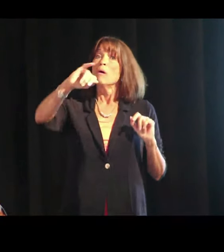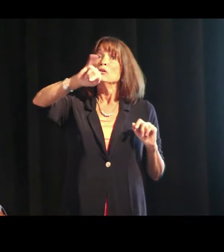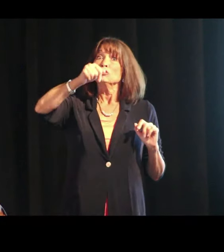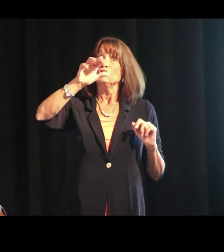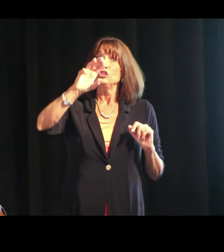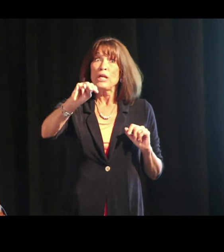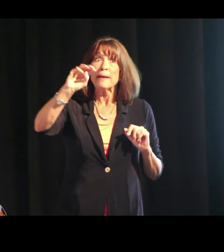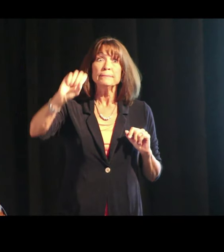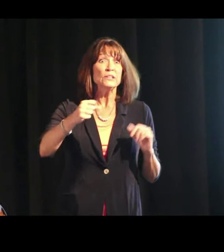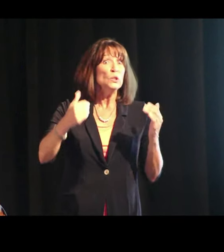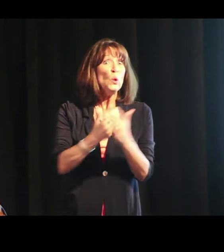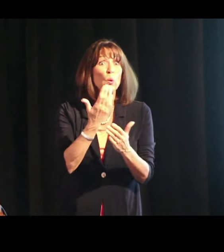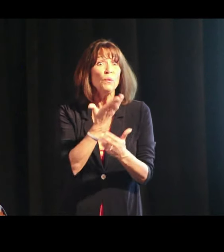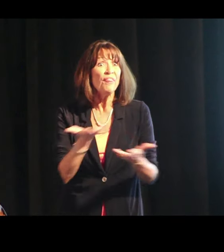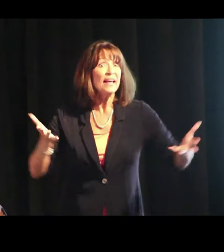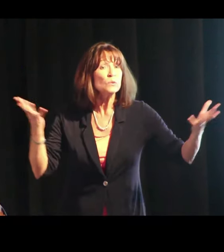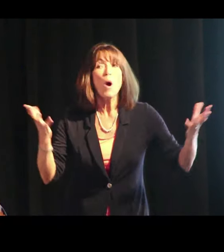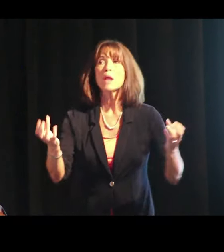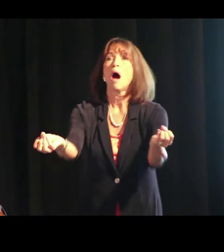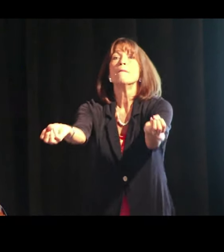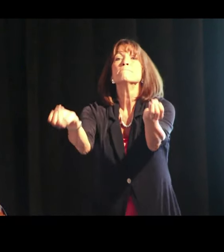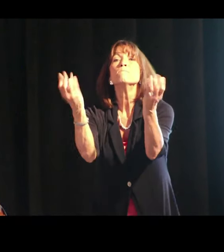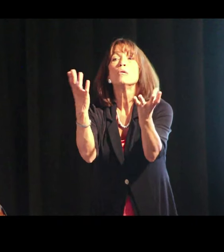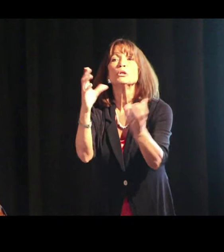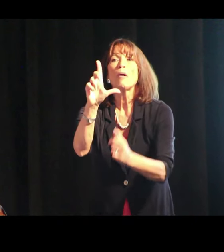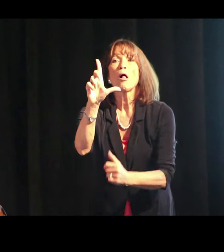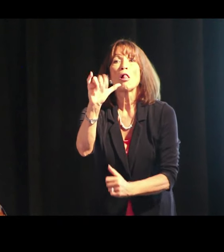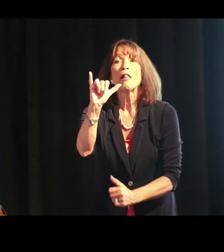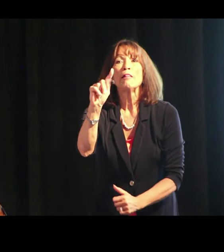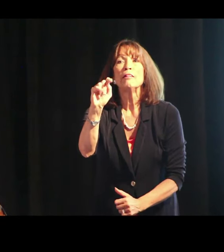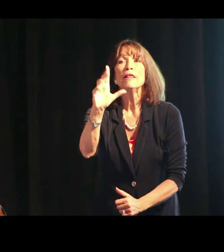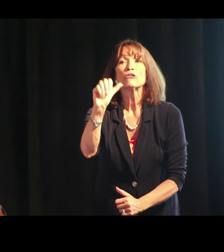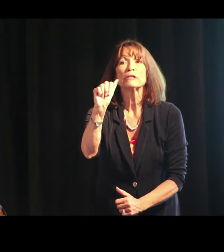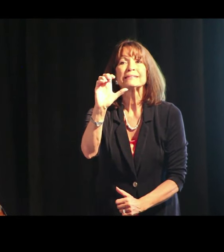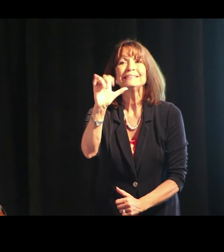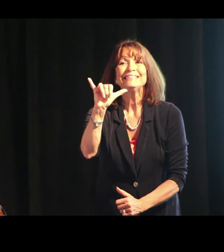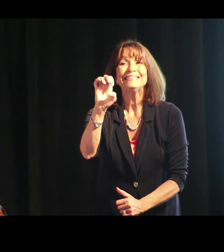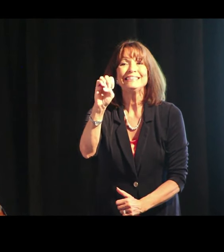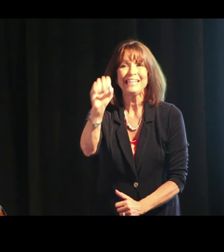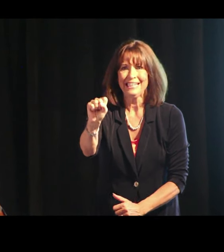Anyway, there's some new things, multiple literacies,